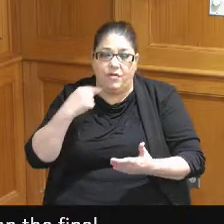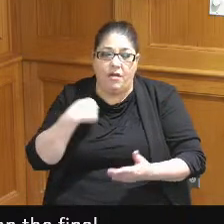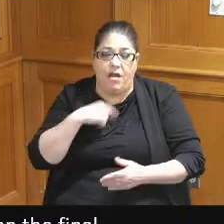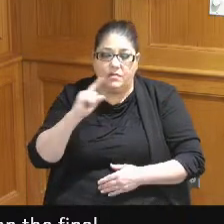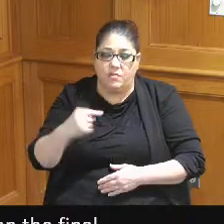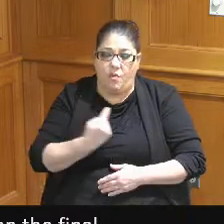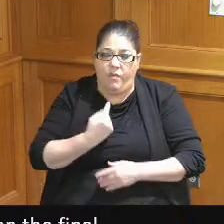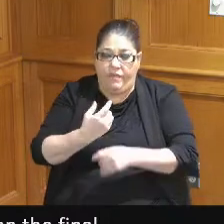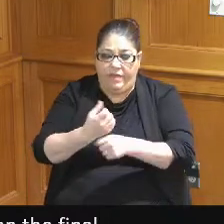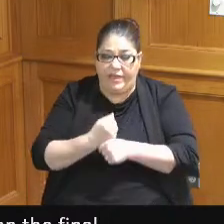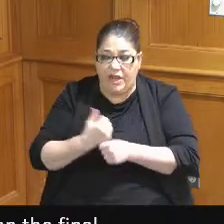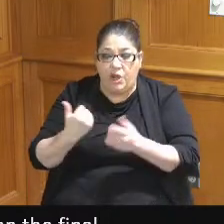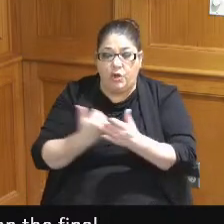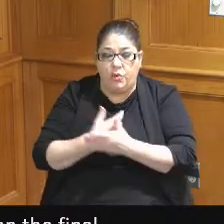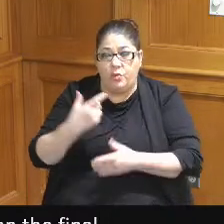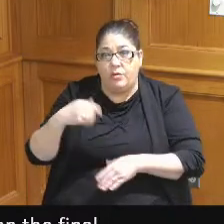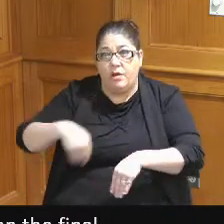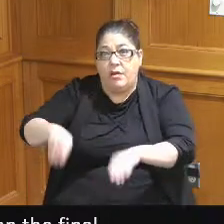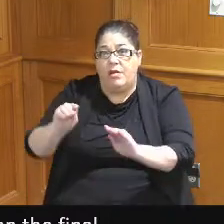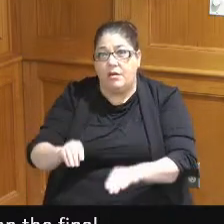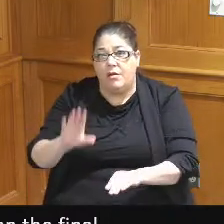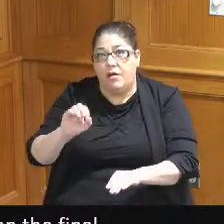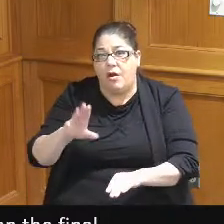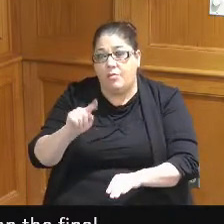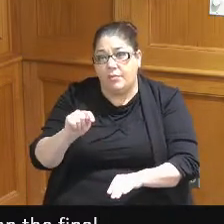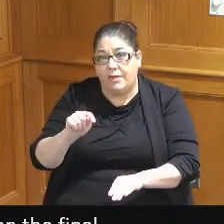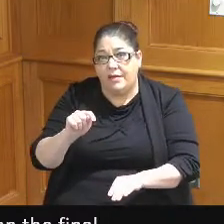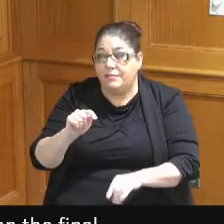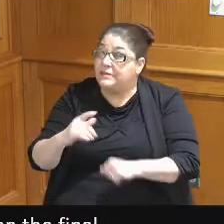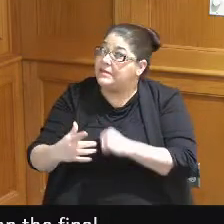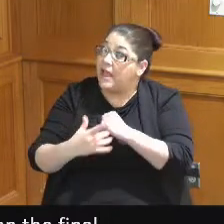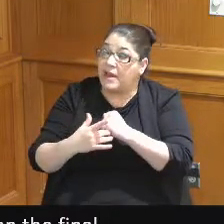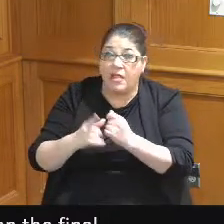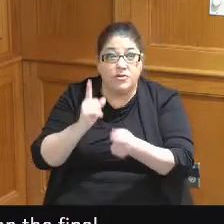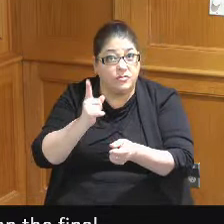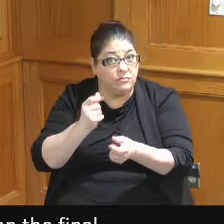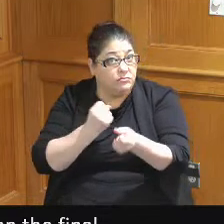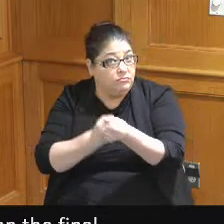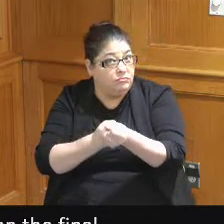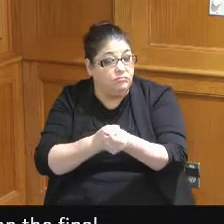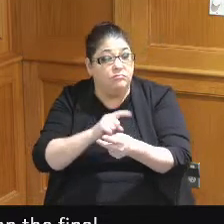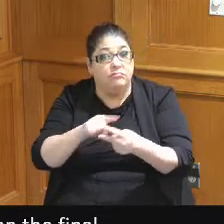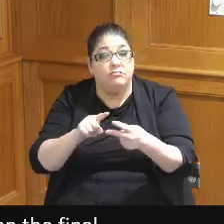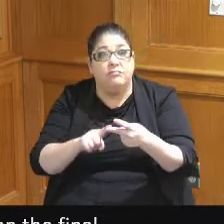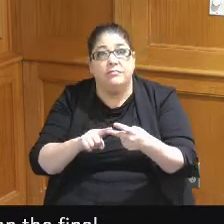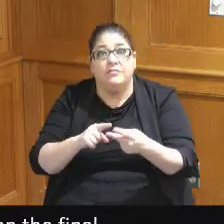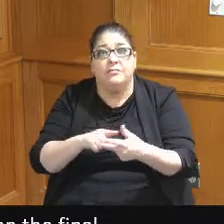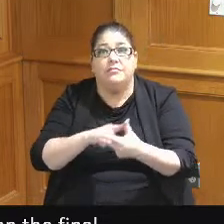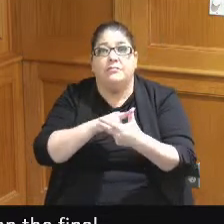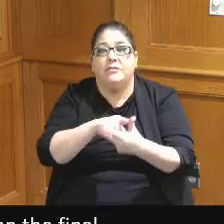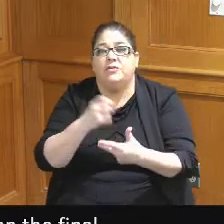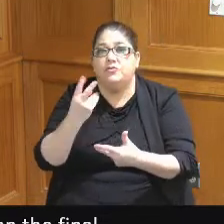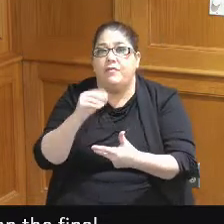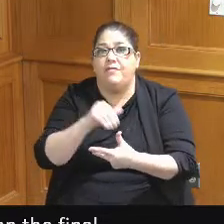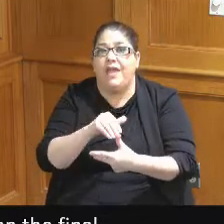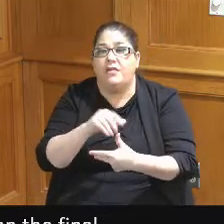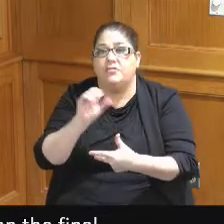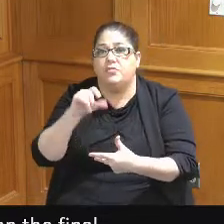some new carpet technology which I'm all for at only 12,000 square feet that doesn't put us in